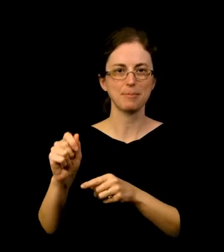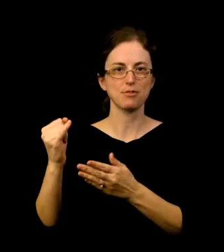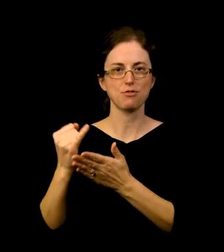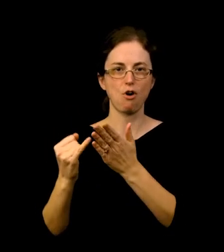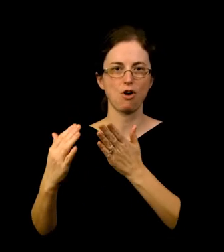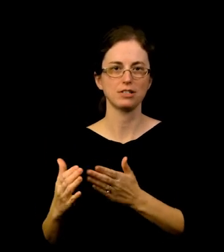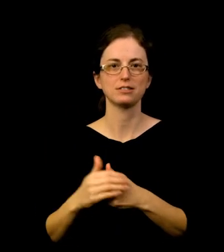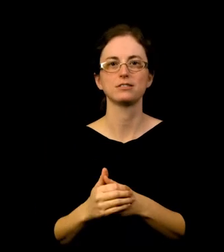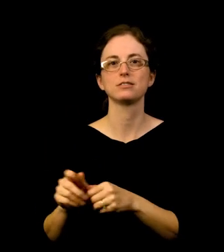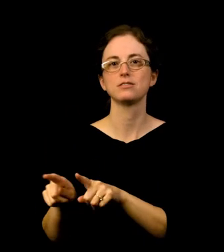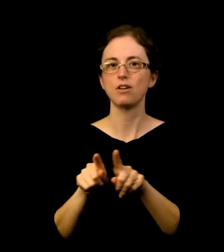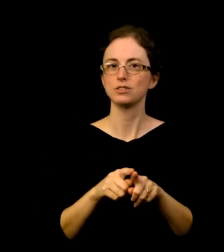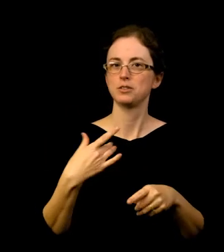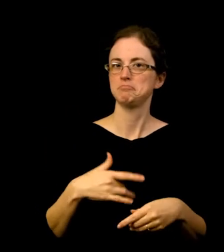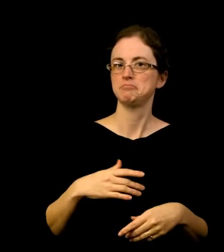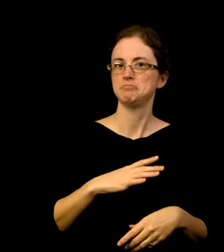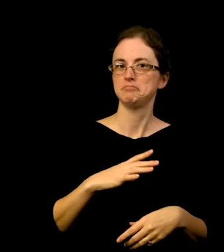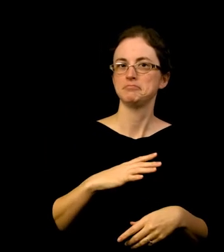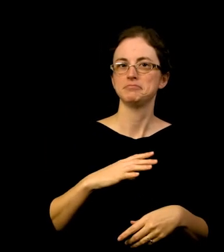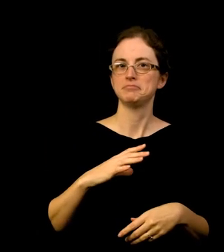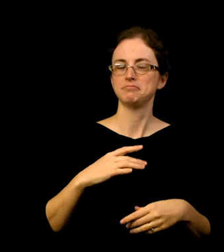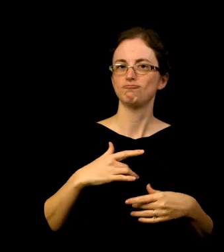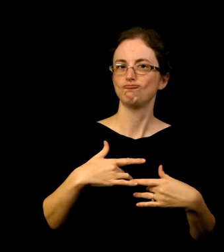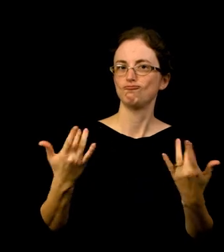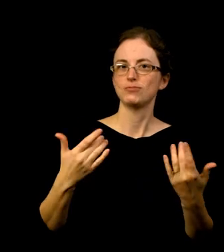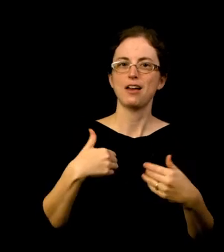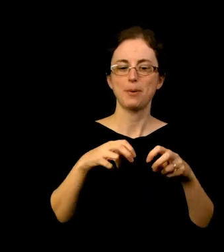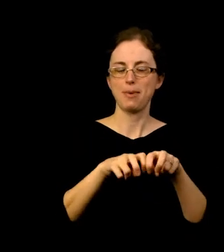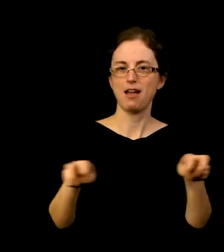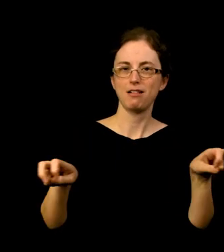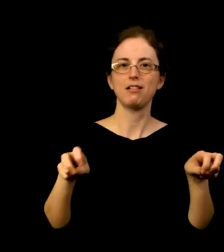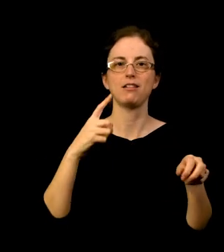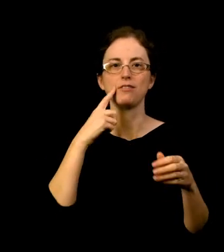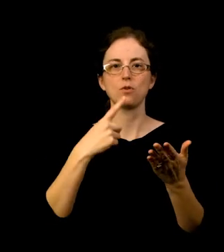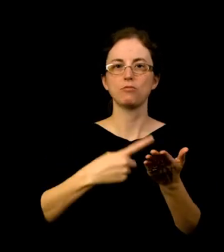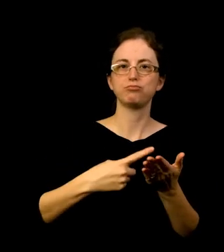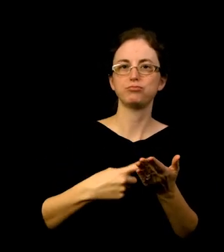We have also had the privilege of hosting a panel by disabled artists during the Ansel Adams in our Time exhibition.